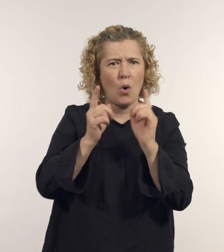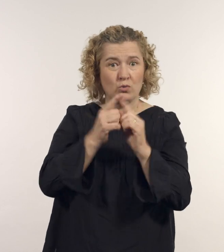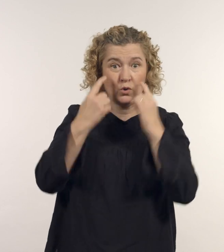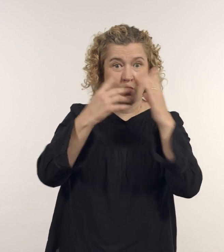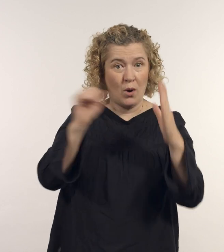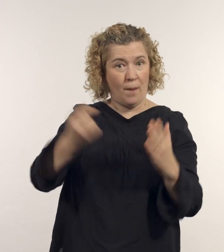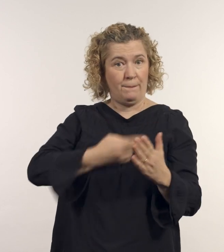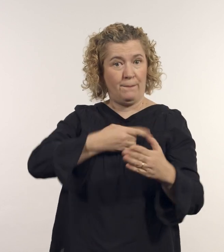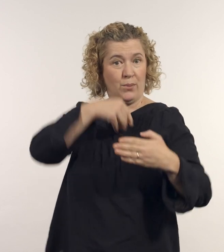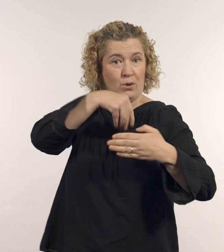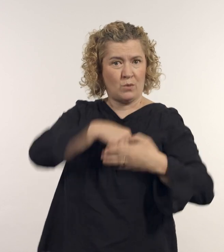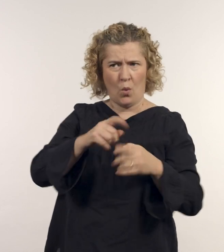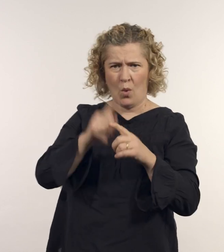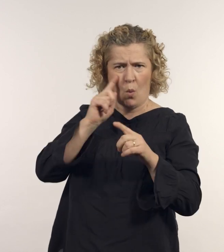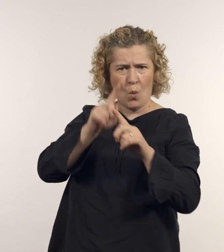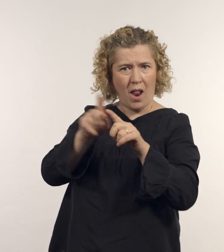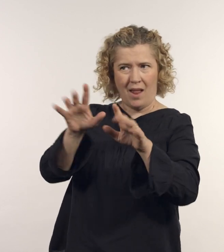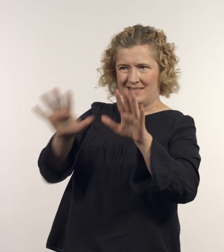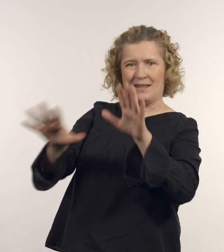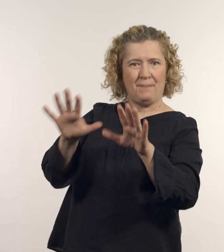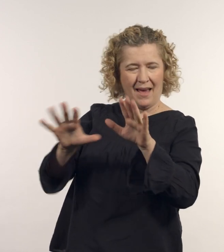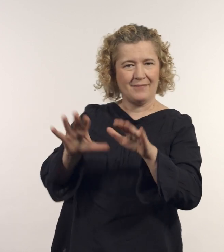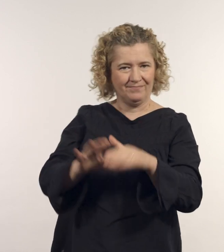showing personality as much as physical likeness.’